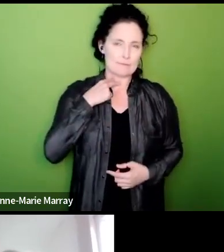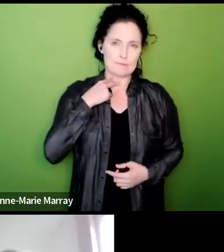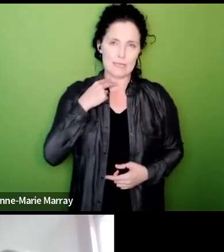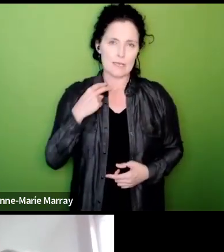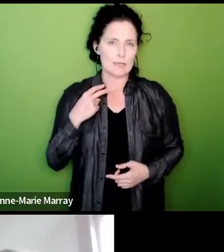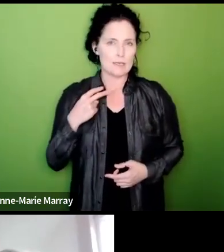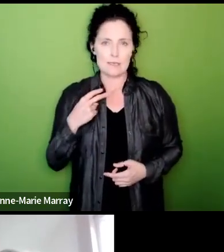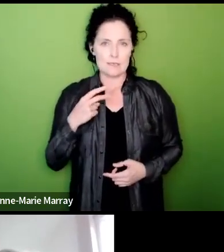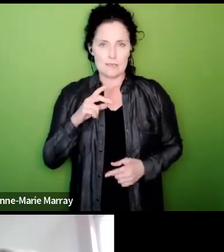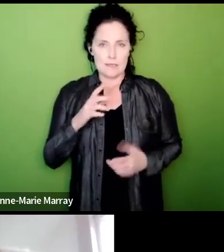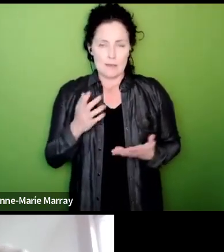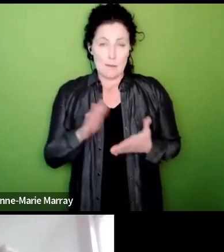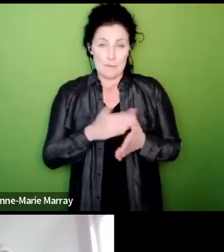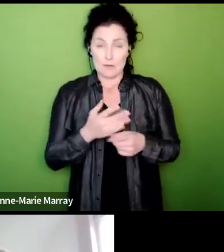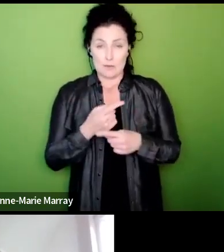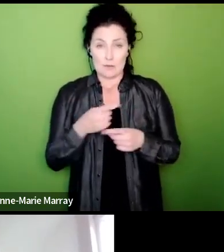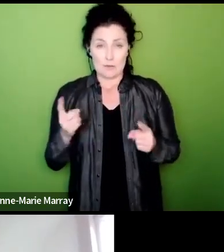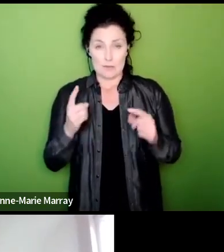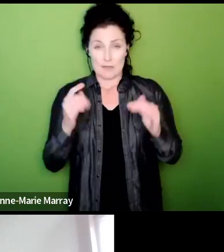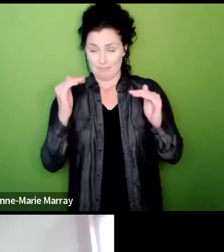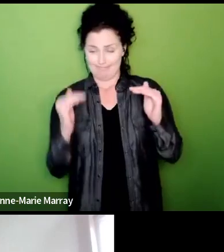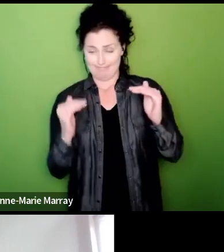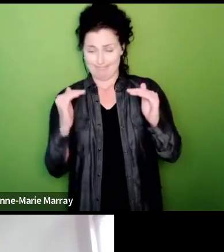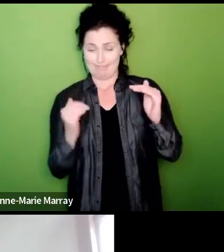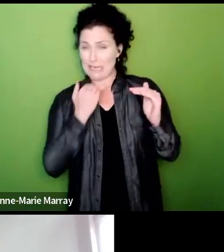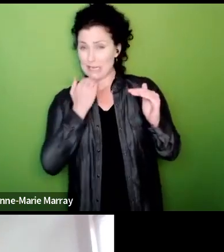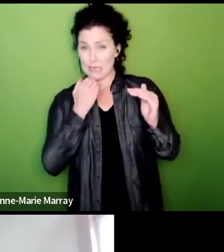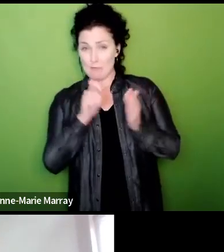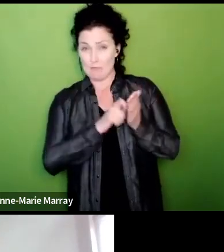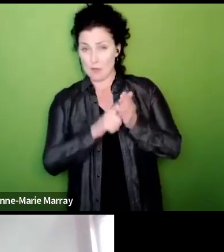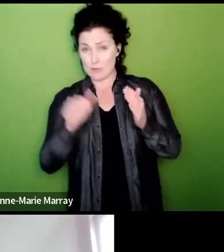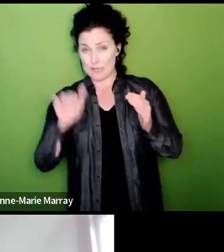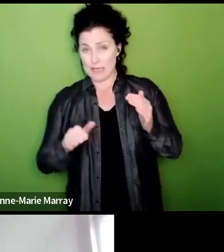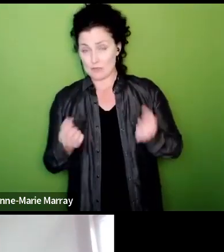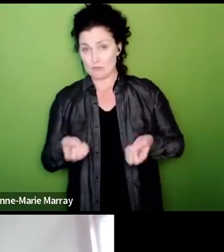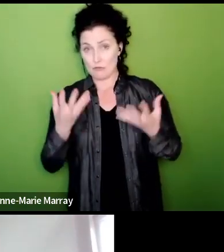um because clearly they've fallen just short and what are the plans for HMRC